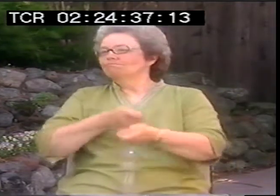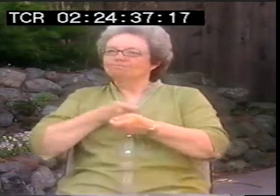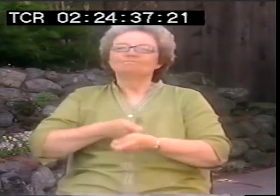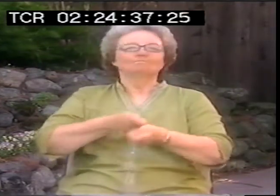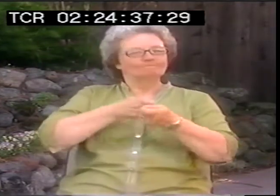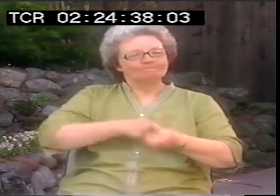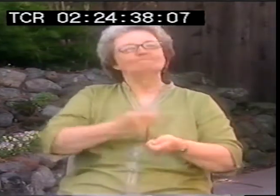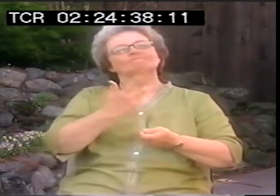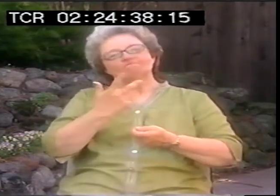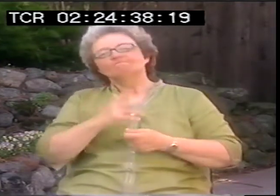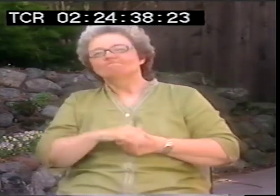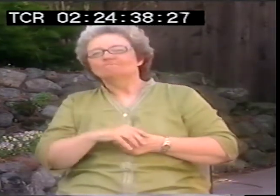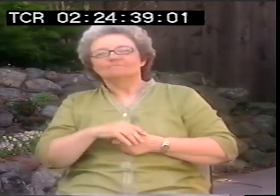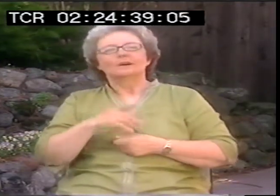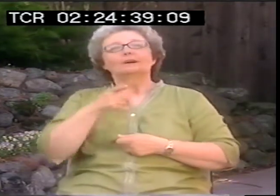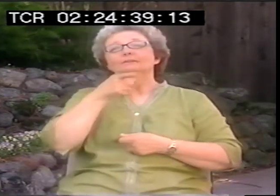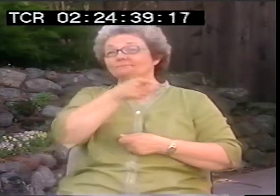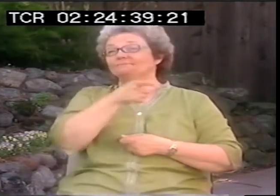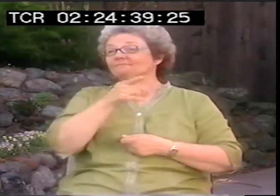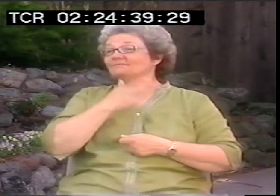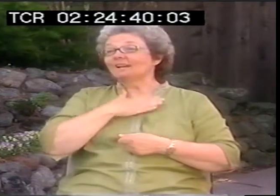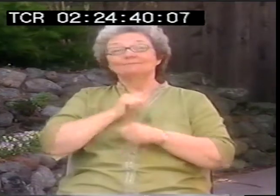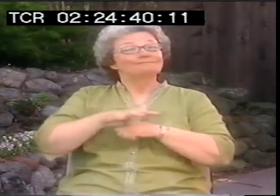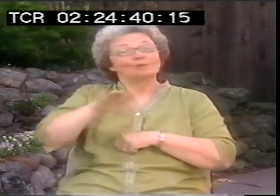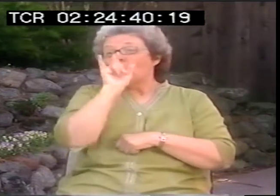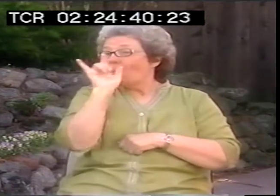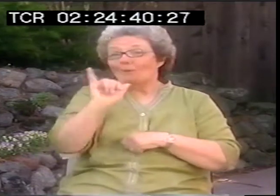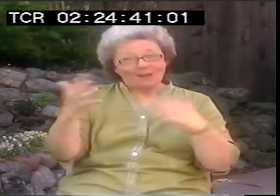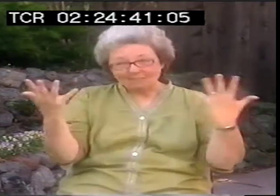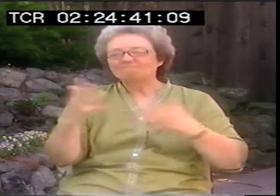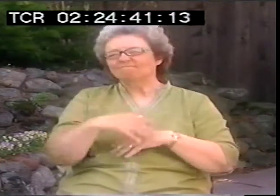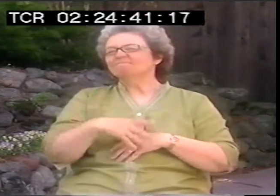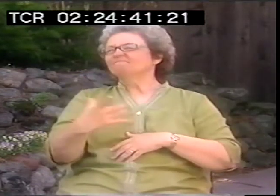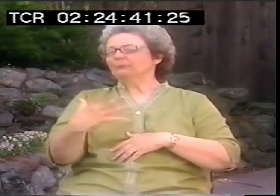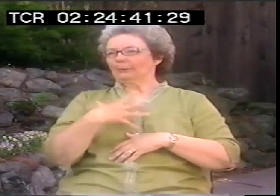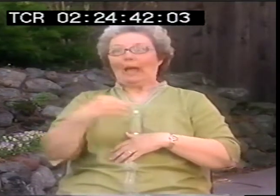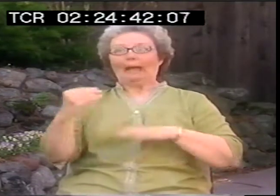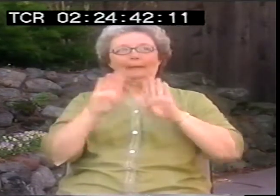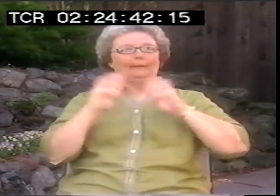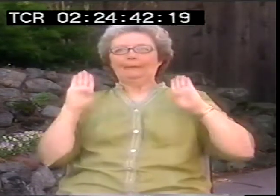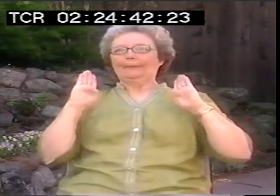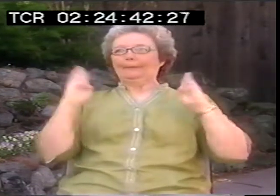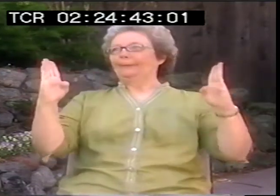They felt it was important I was deaf and I'm working there. What do I do?